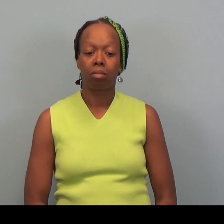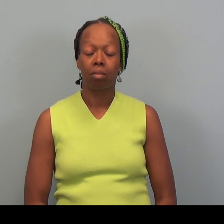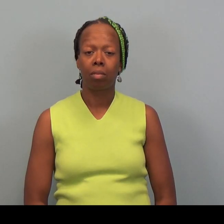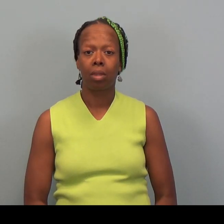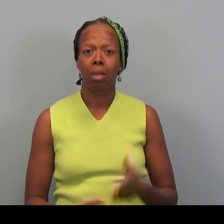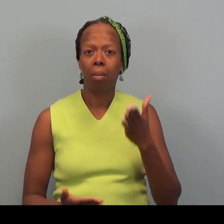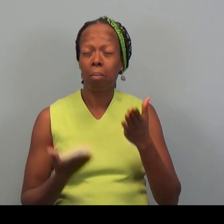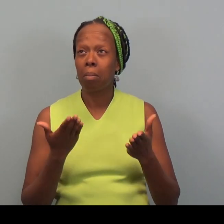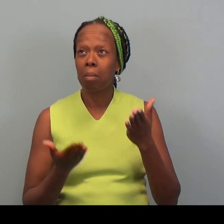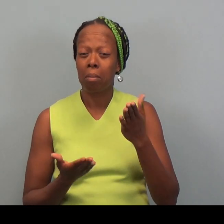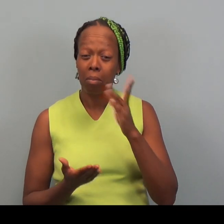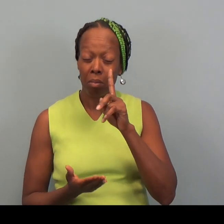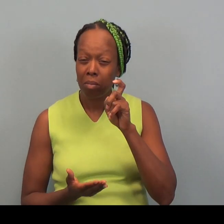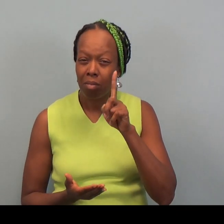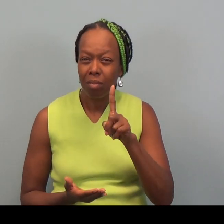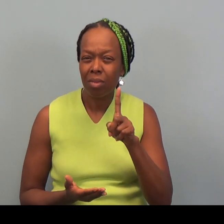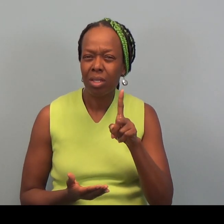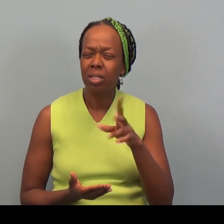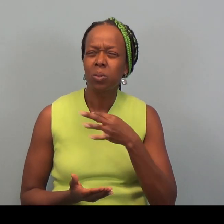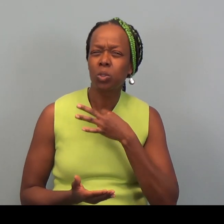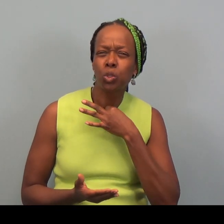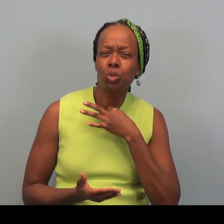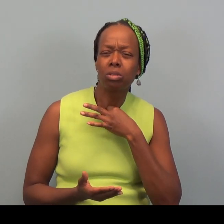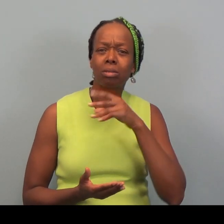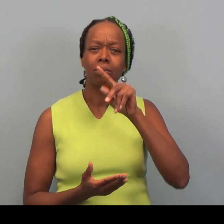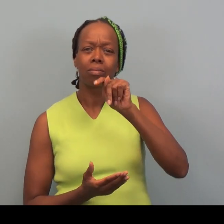So you may be asking what is a tax site?